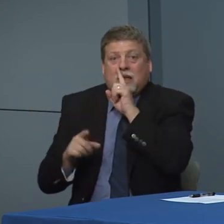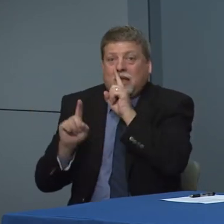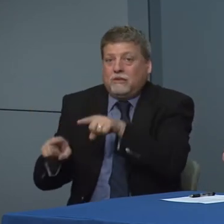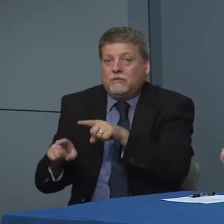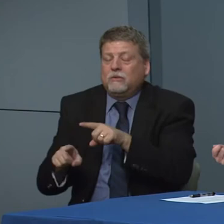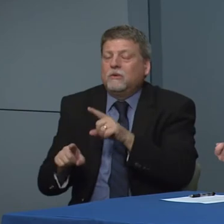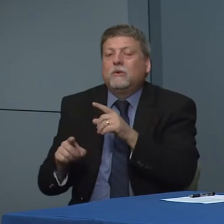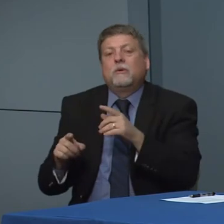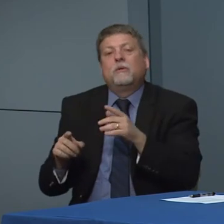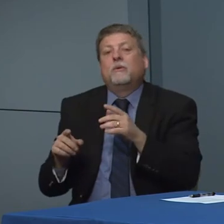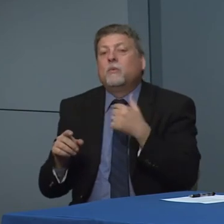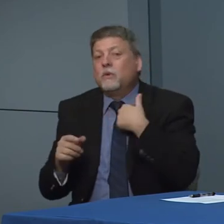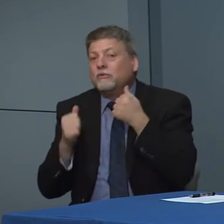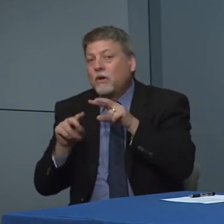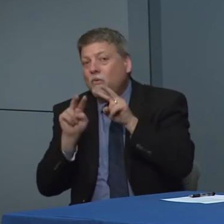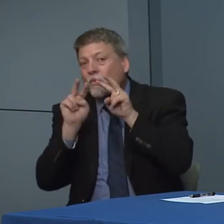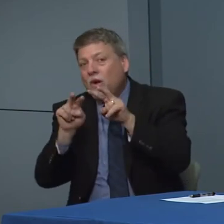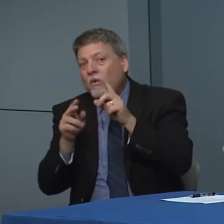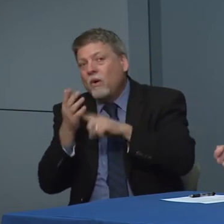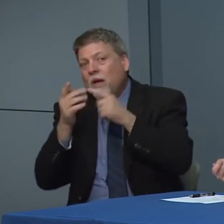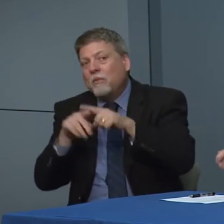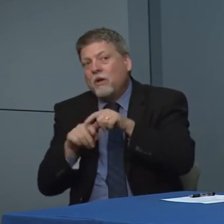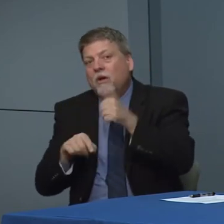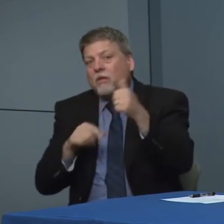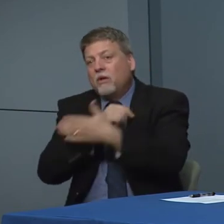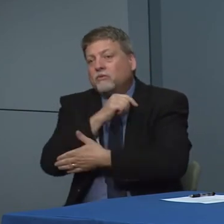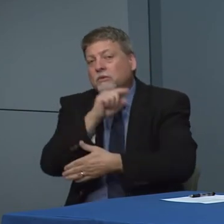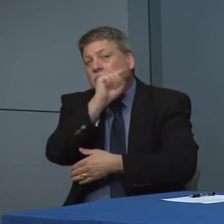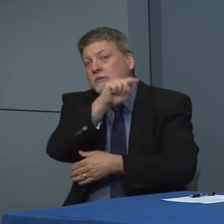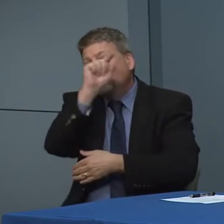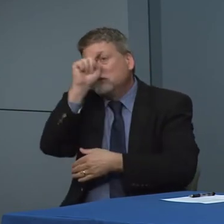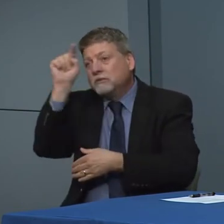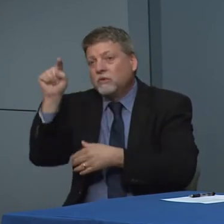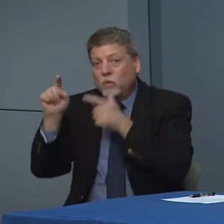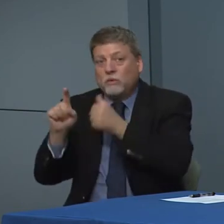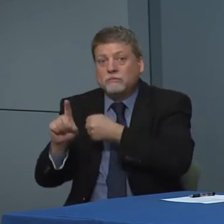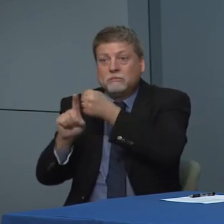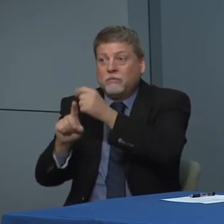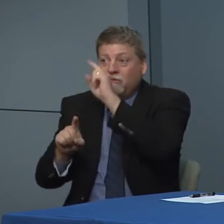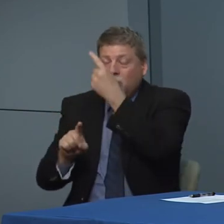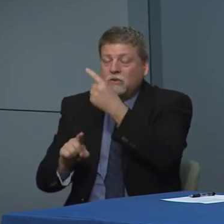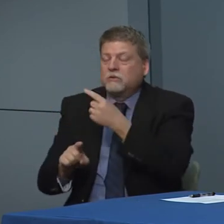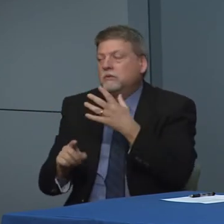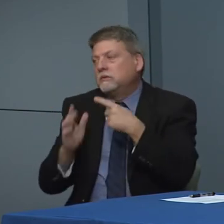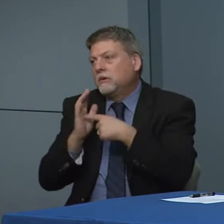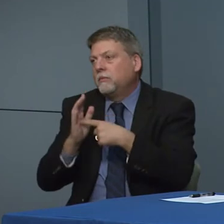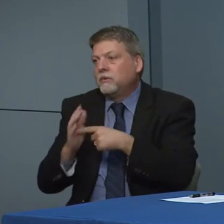is looking at what is happening some of the countries that have been impacted earlier than us. So if you look at countries